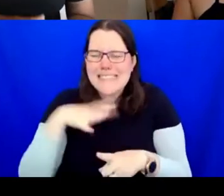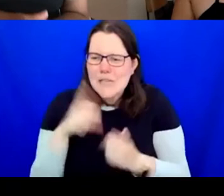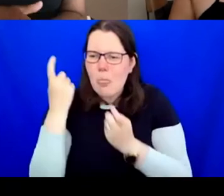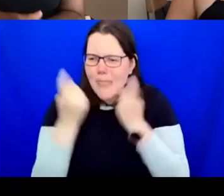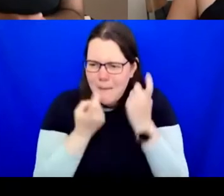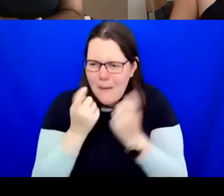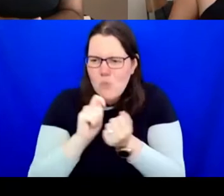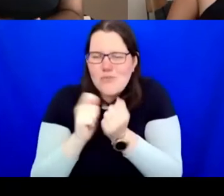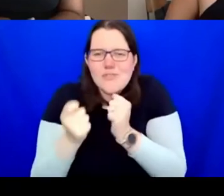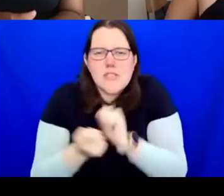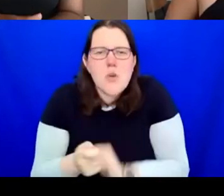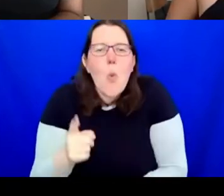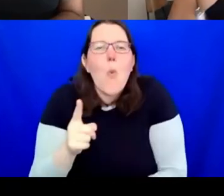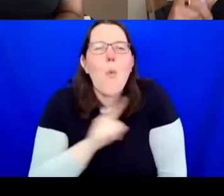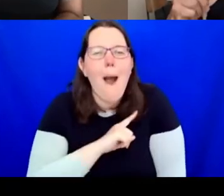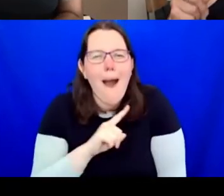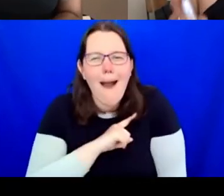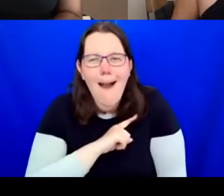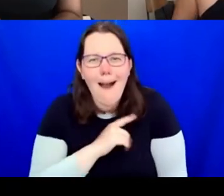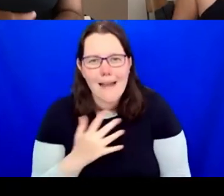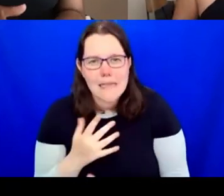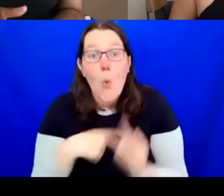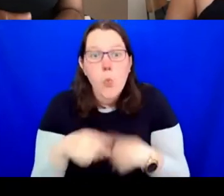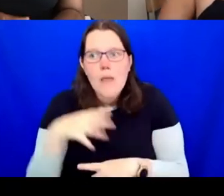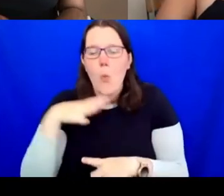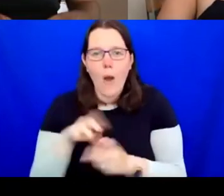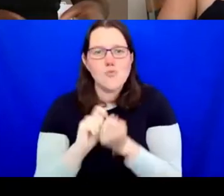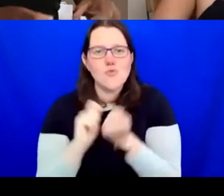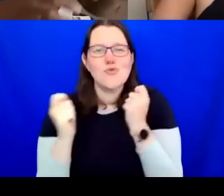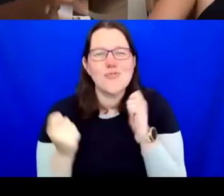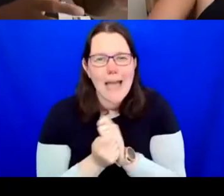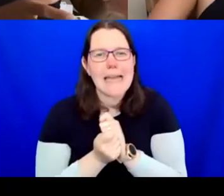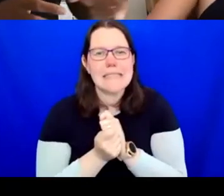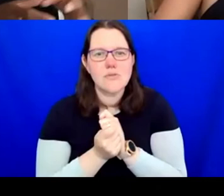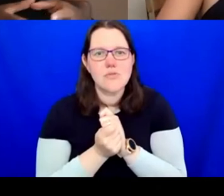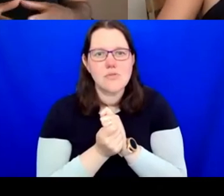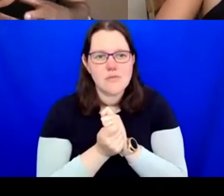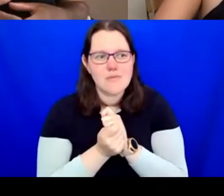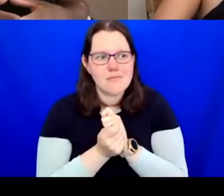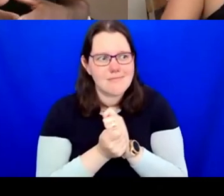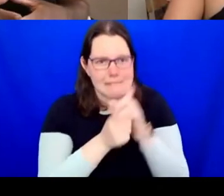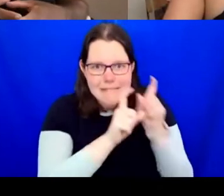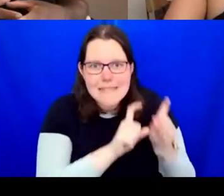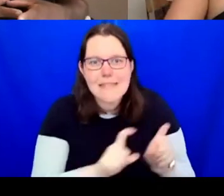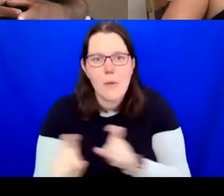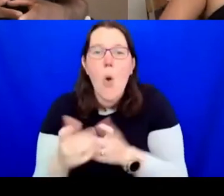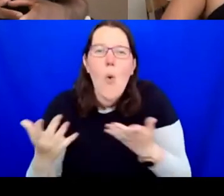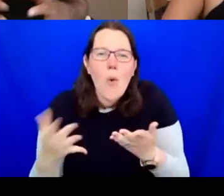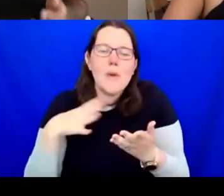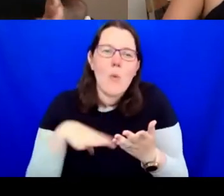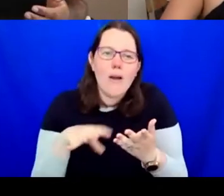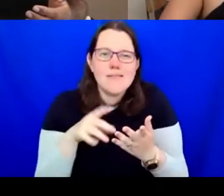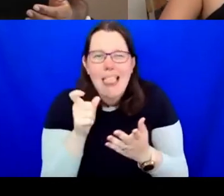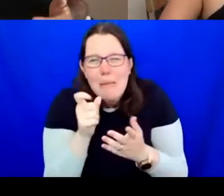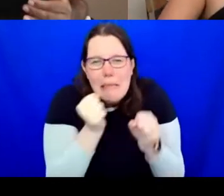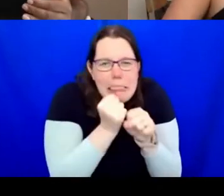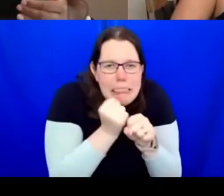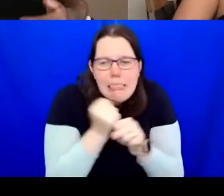we actually looking for a sustainable change or are we looking for just patches? Also, what do we